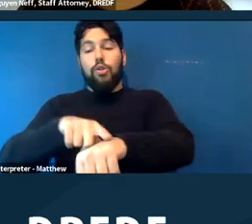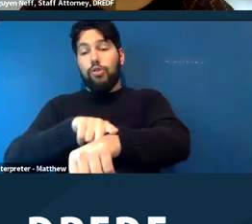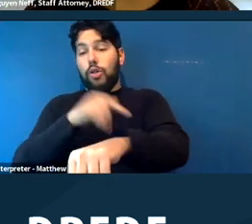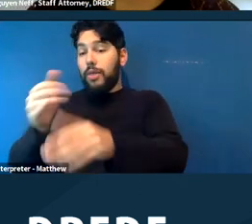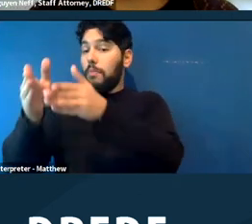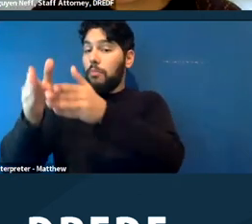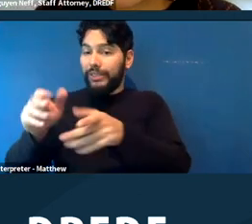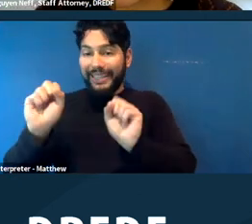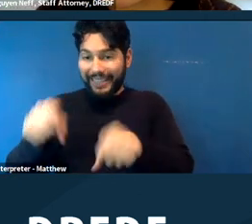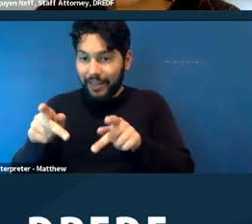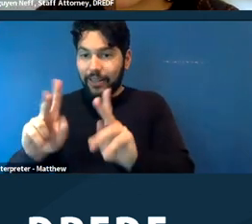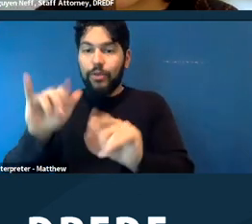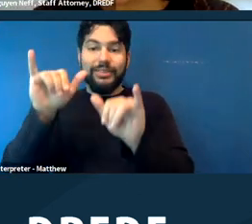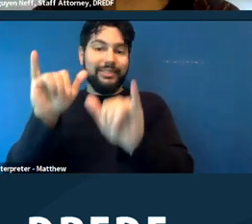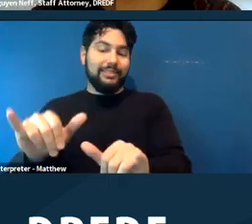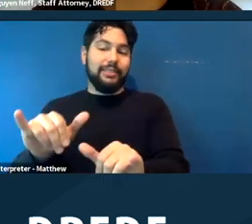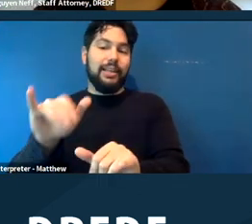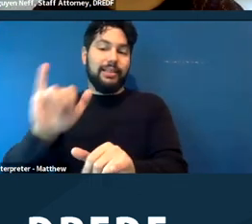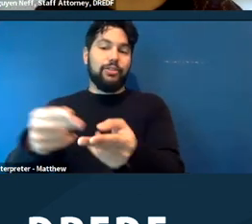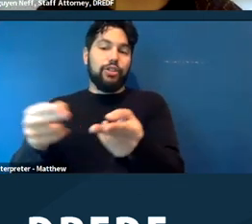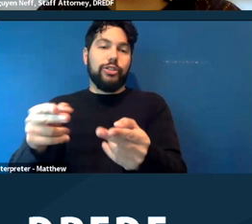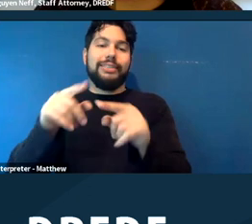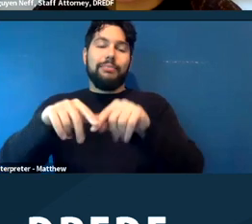might depend on what fair housing law applies, but something to look in to